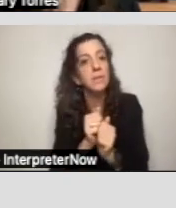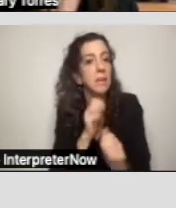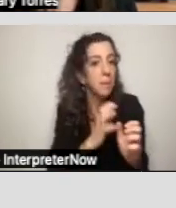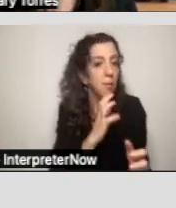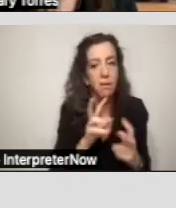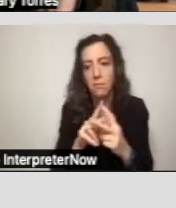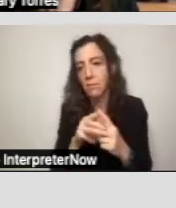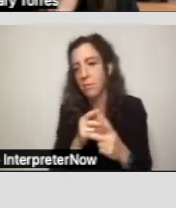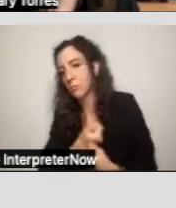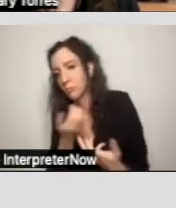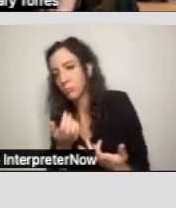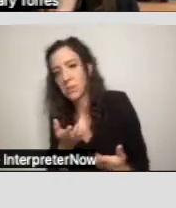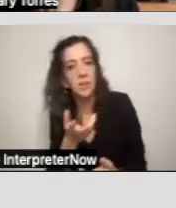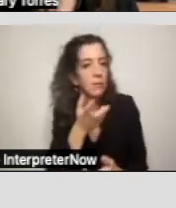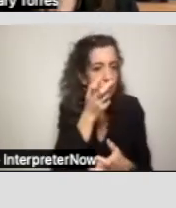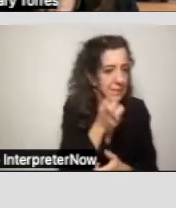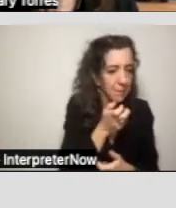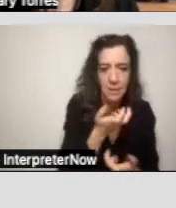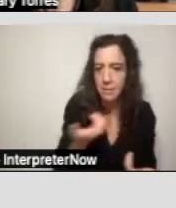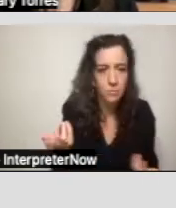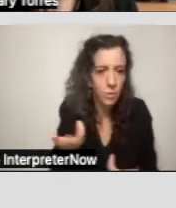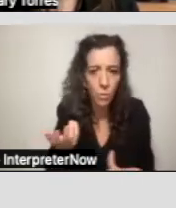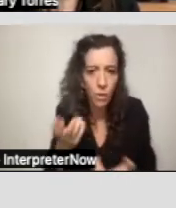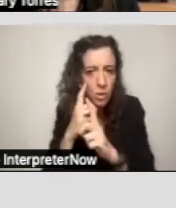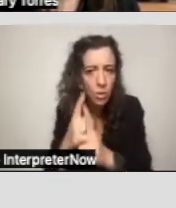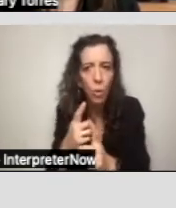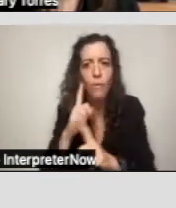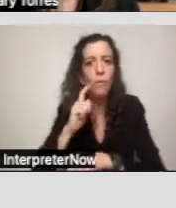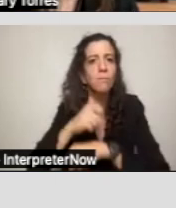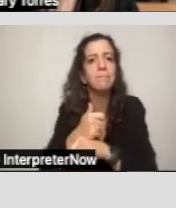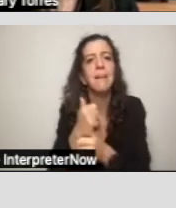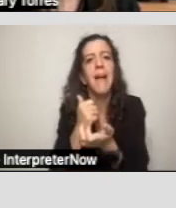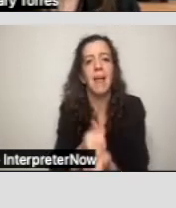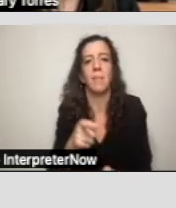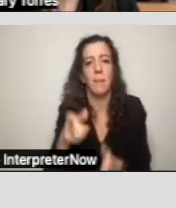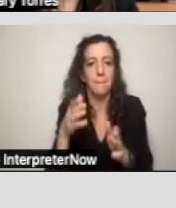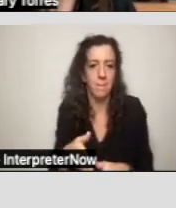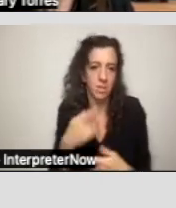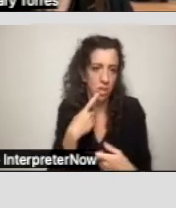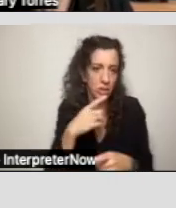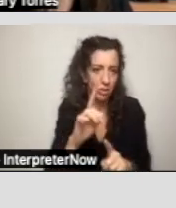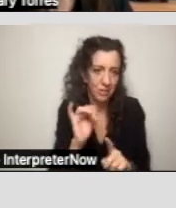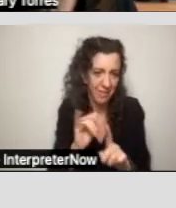what goal... what are we going to do in order to help that consumer achieve the goal in that area?